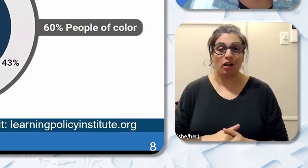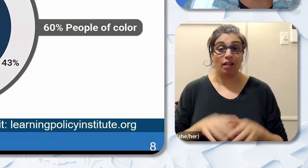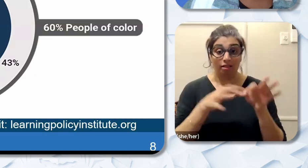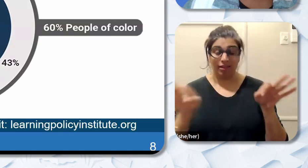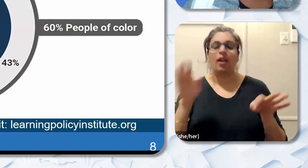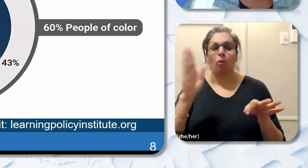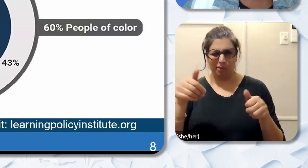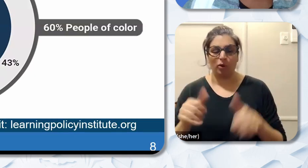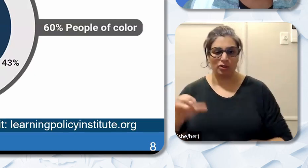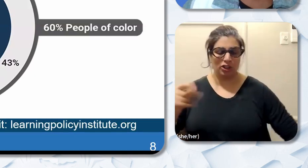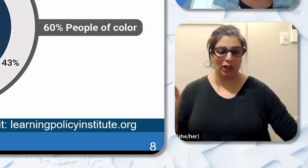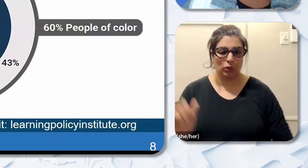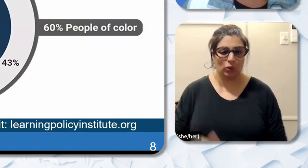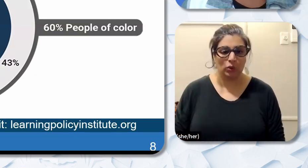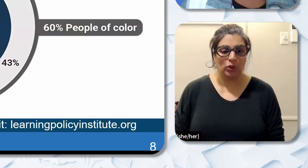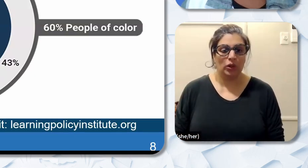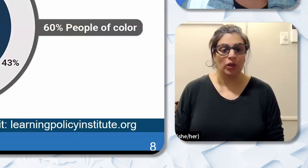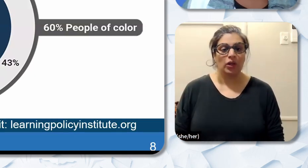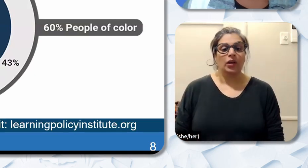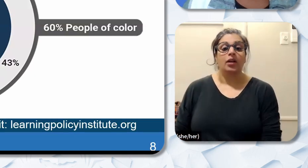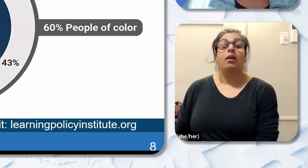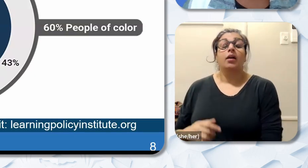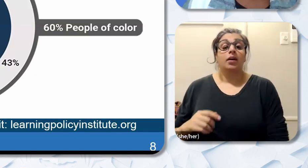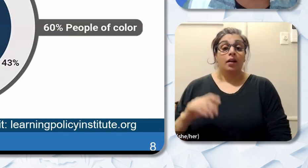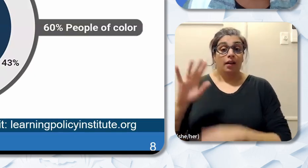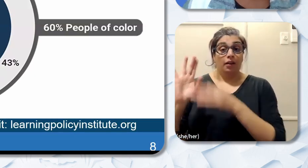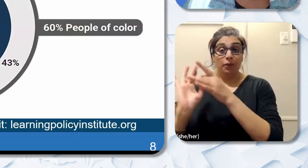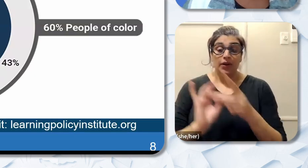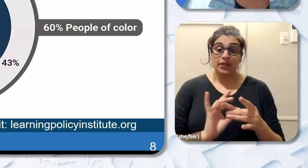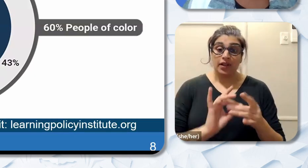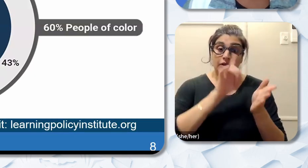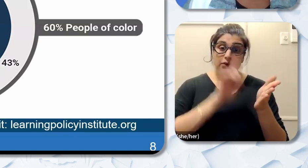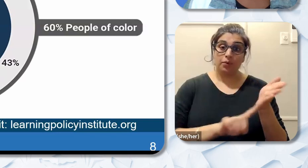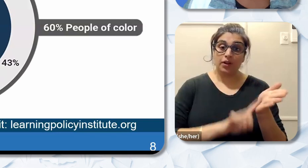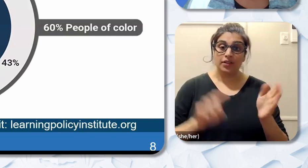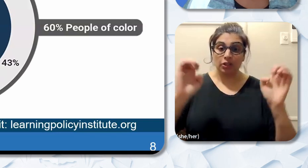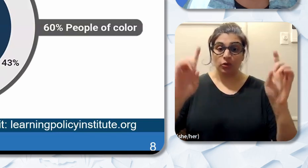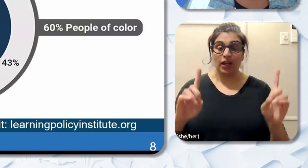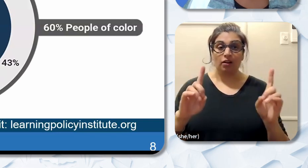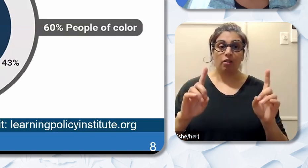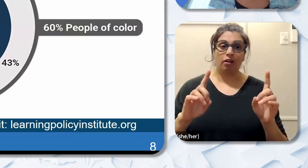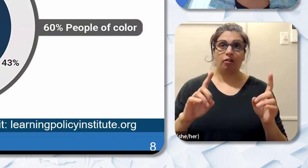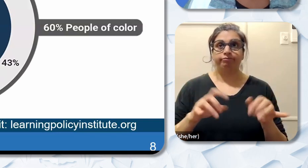chat shortly. Based on their research Educator Residency programs prepare about one in 10 new